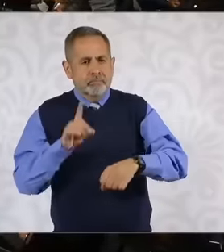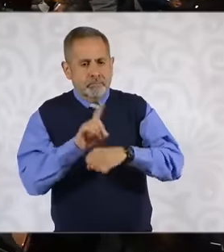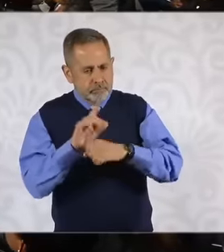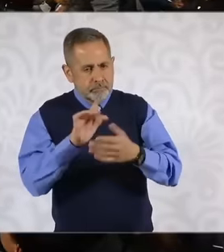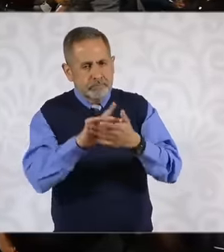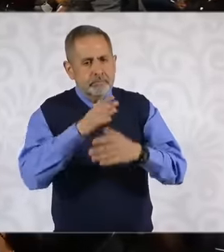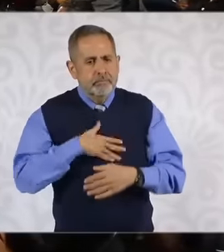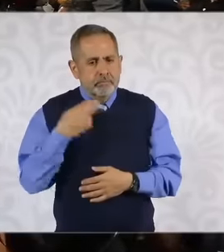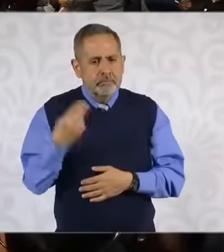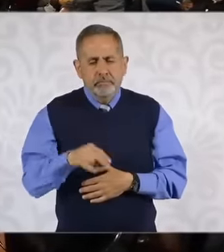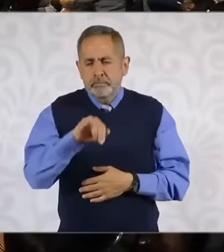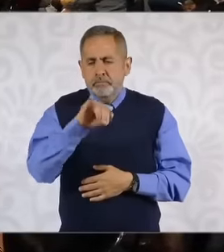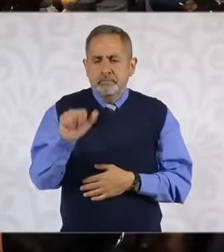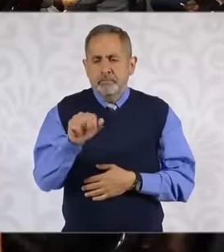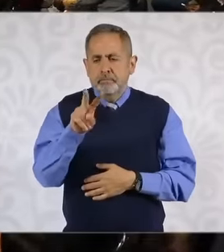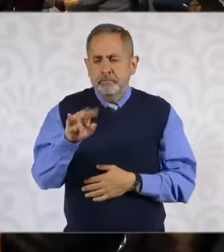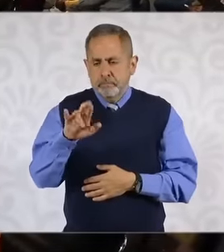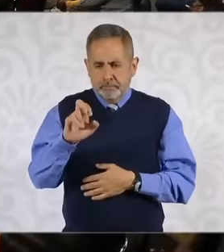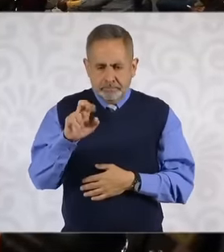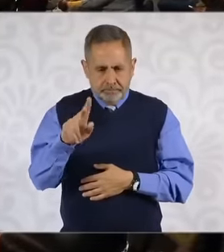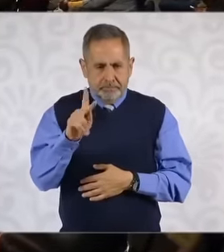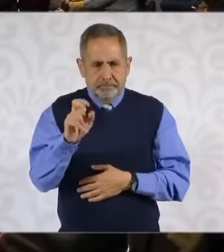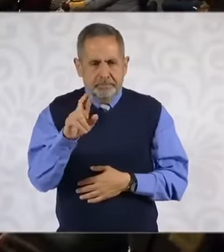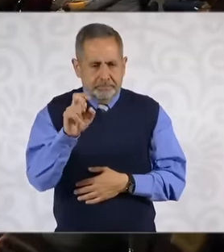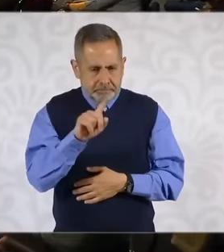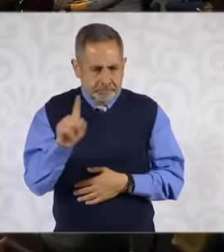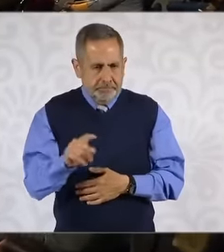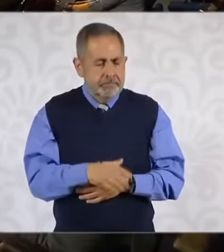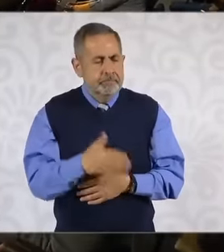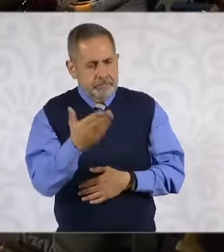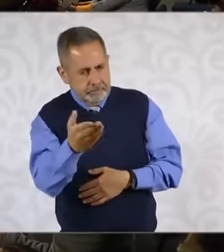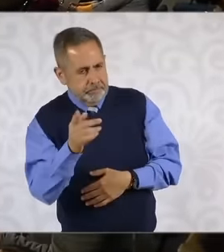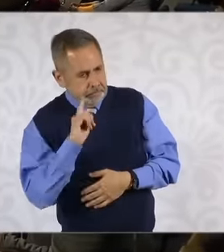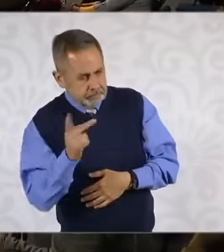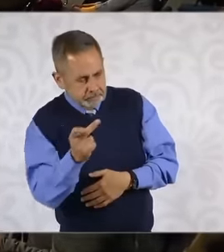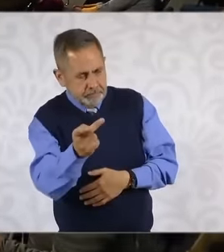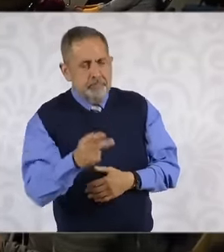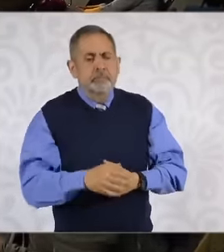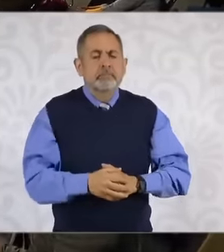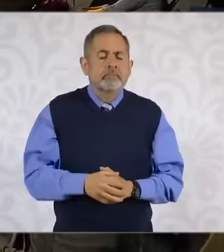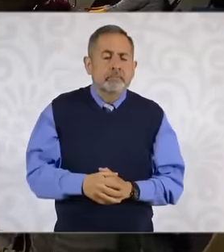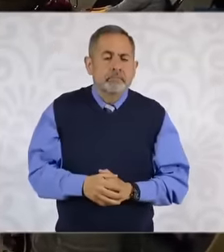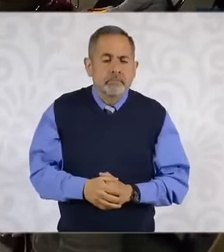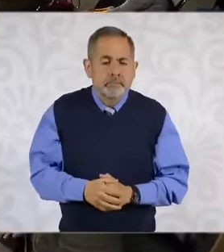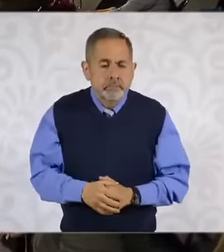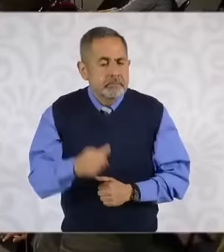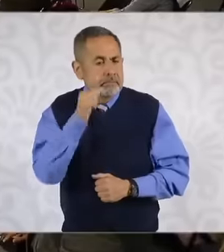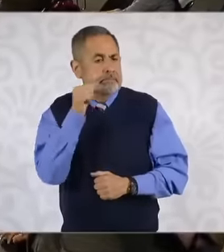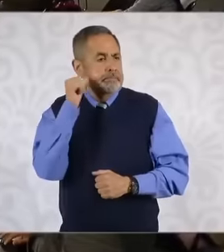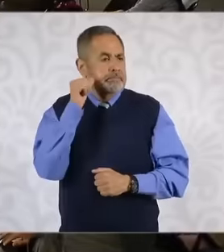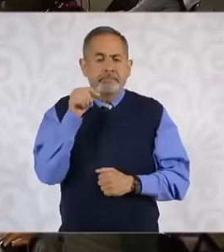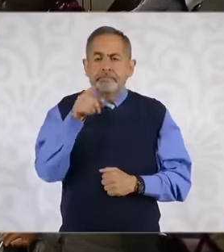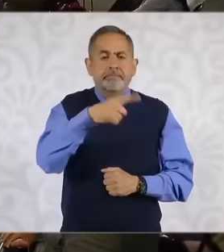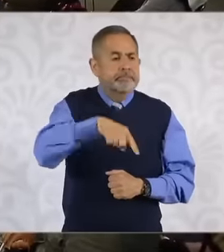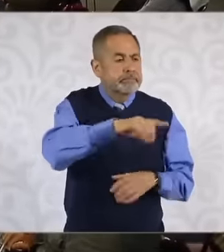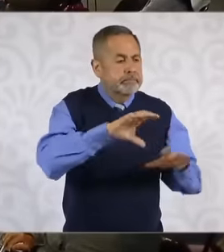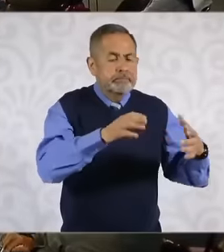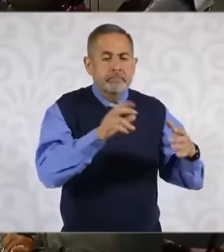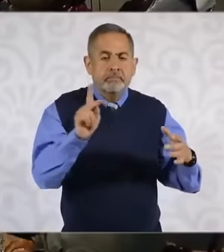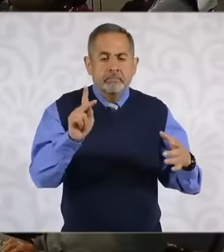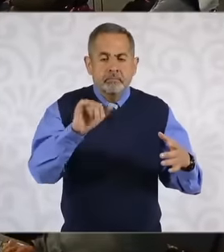name is Javier Pérez from hcv, president on the day of yesterday workers of the judiciary uploaded